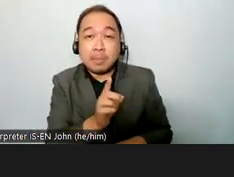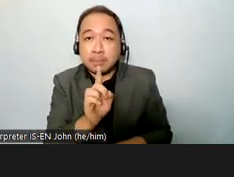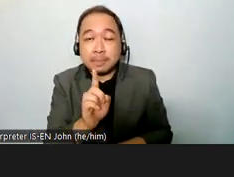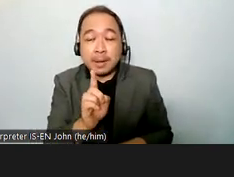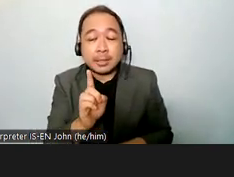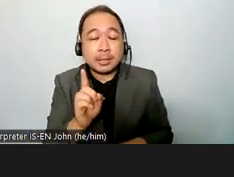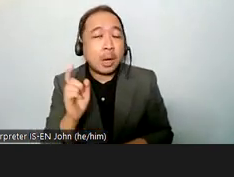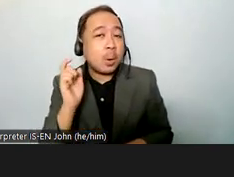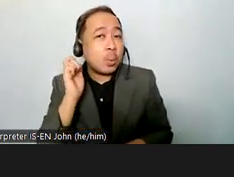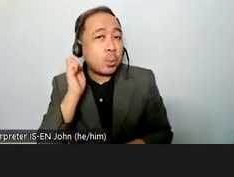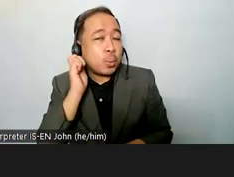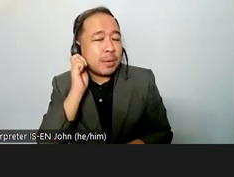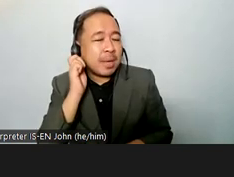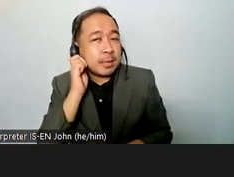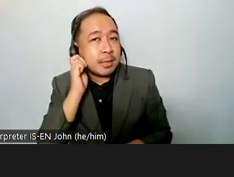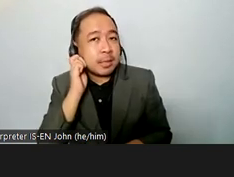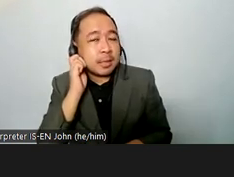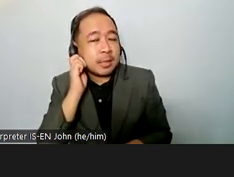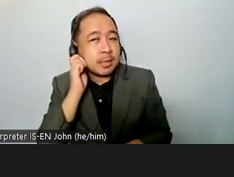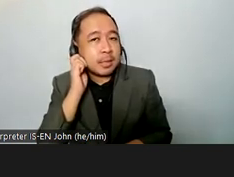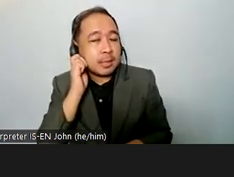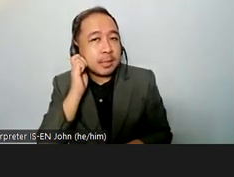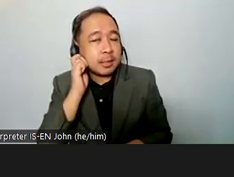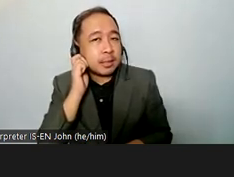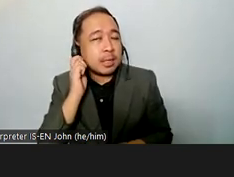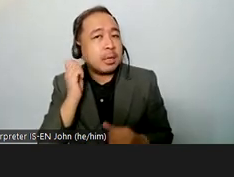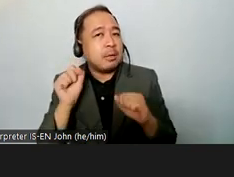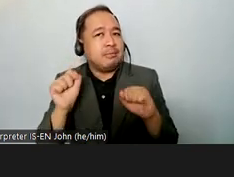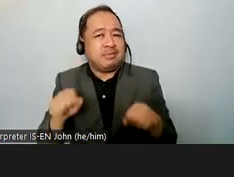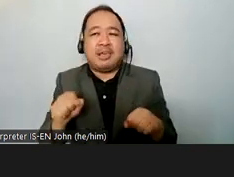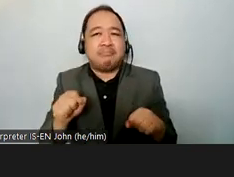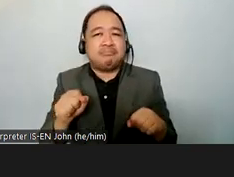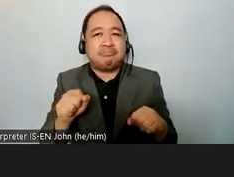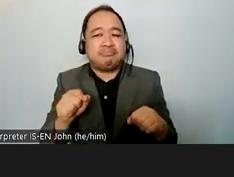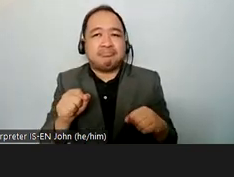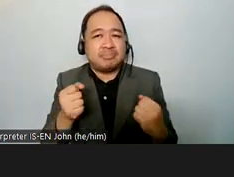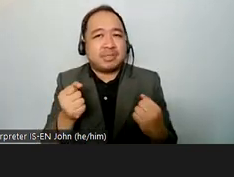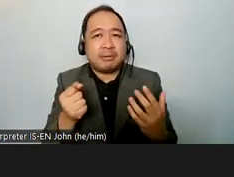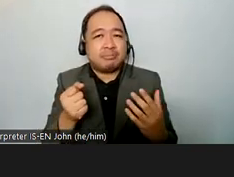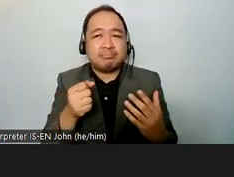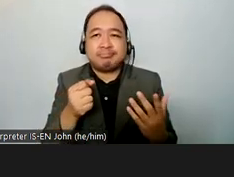the women have reparation for this uh damages they suffered so we have to